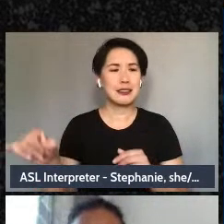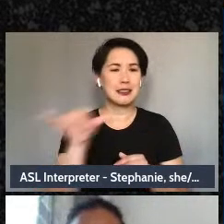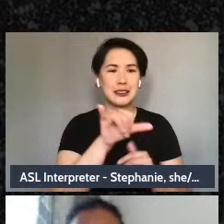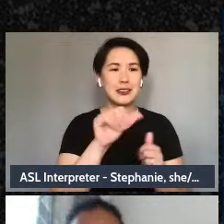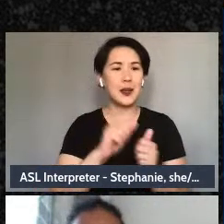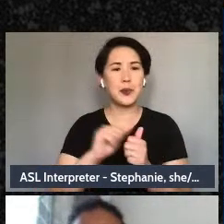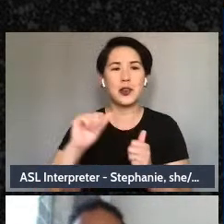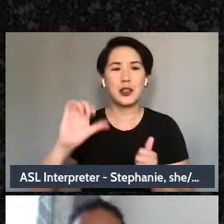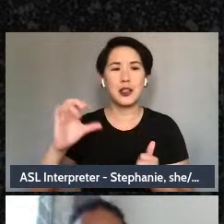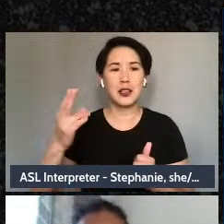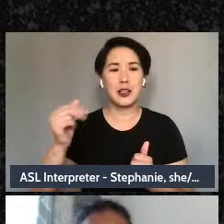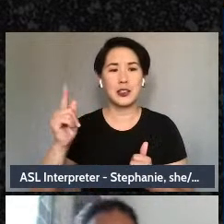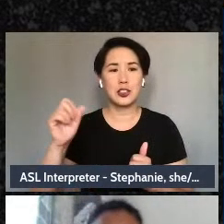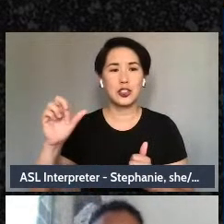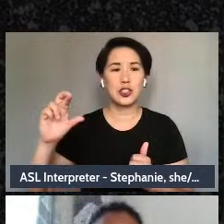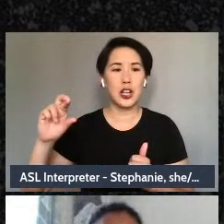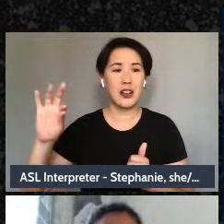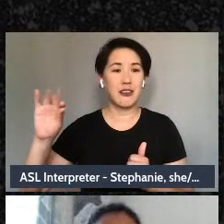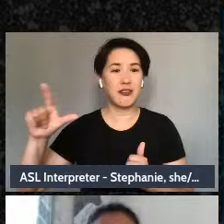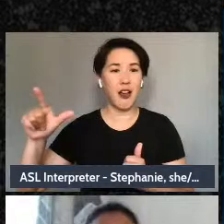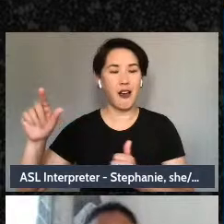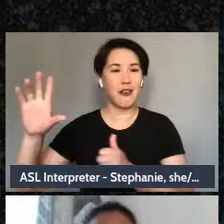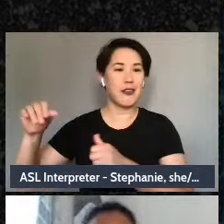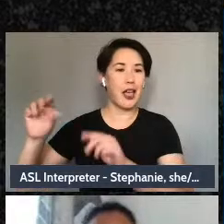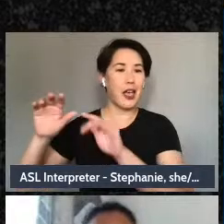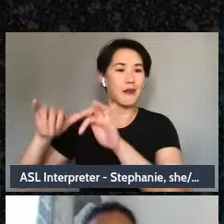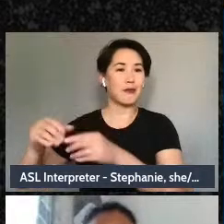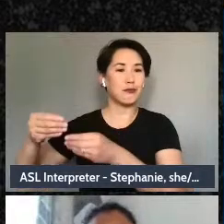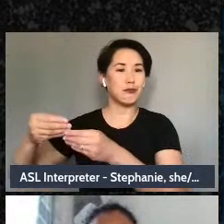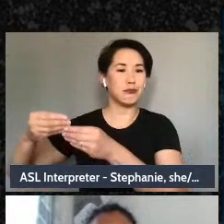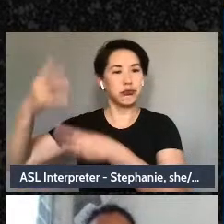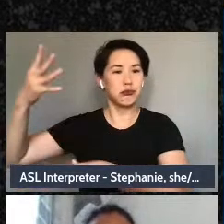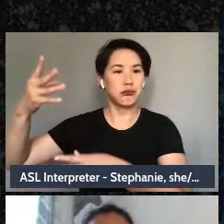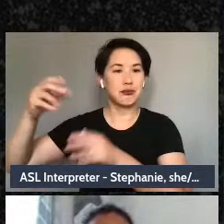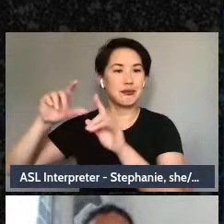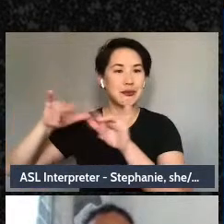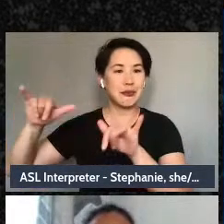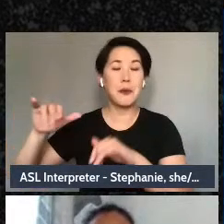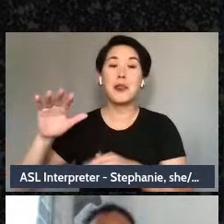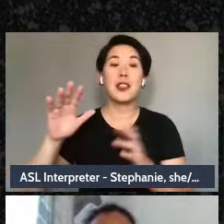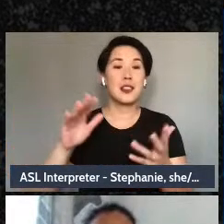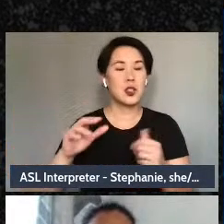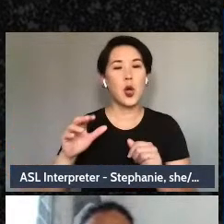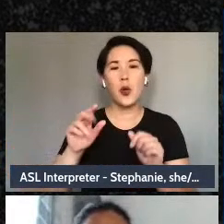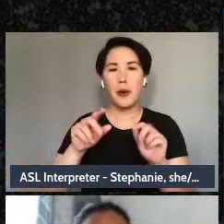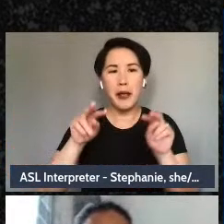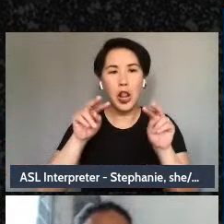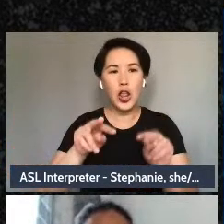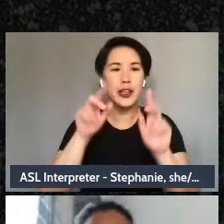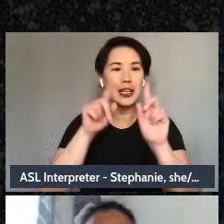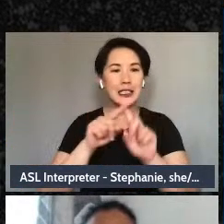but you don't have to wait we're going to be looking at all the aspects of the mental health